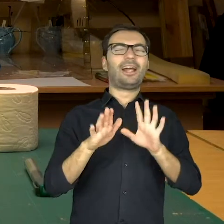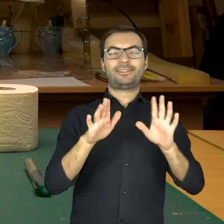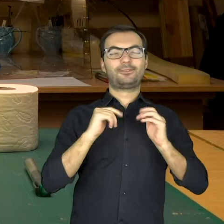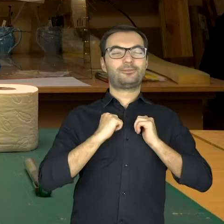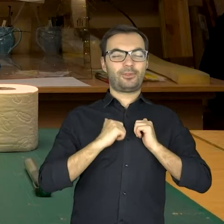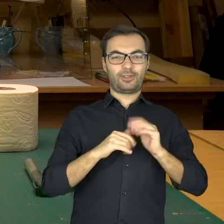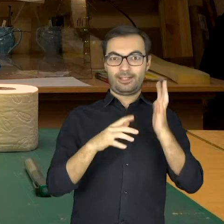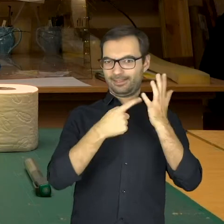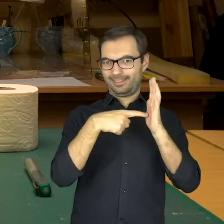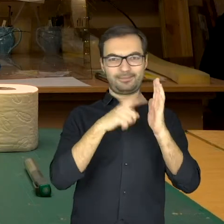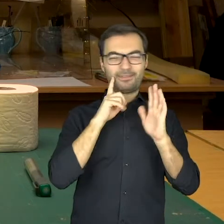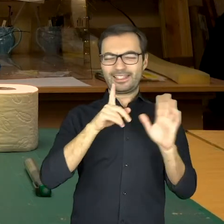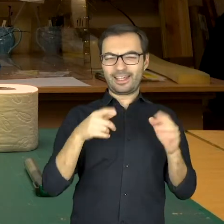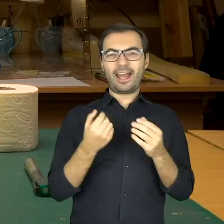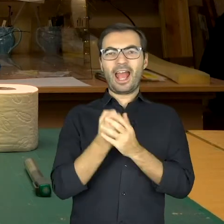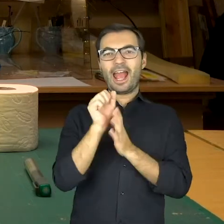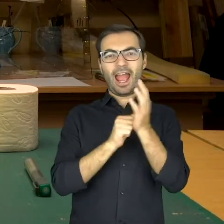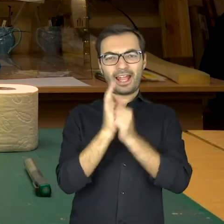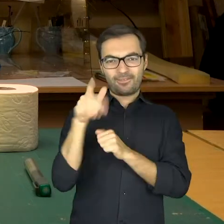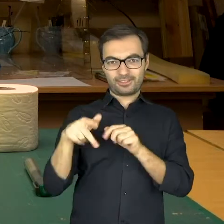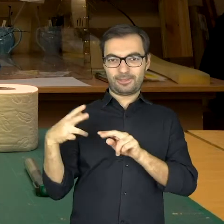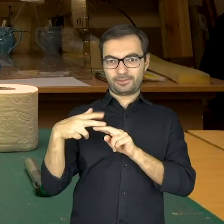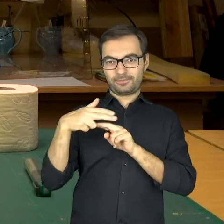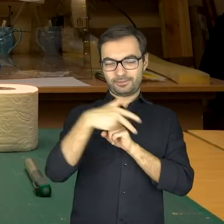Fingers of the glove, not ours.